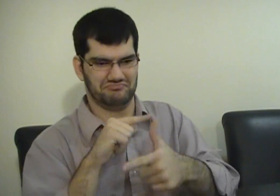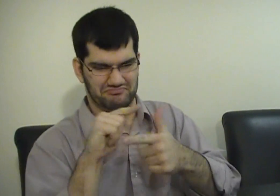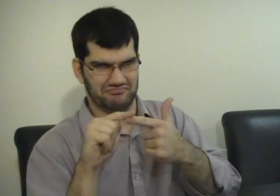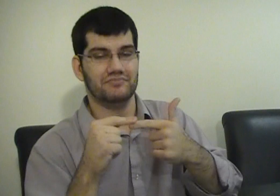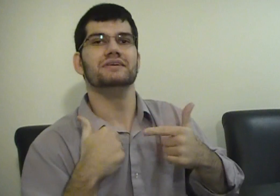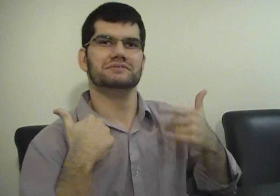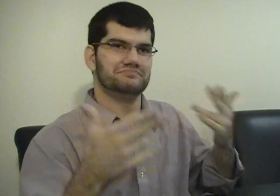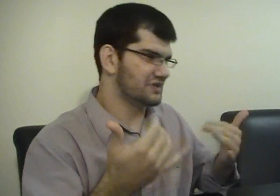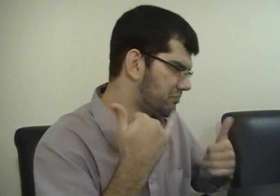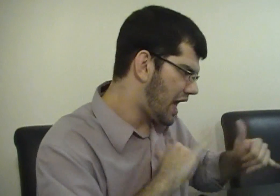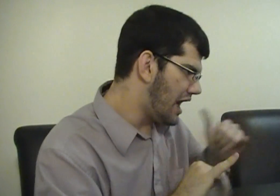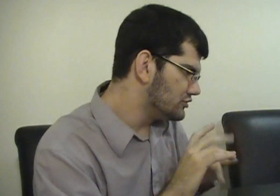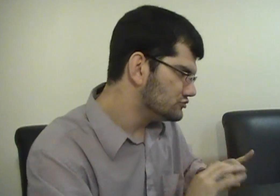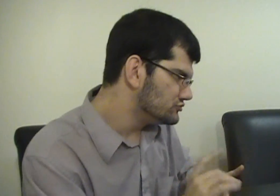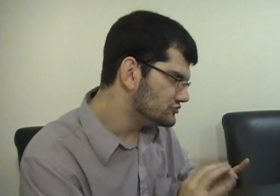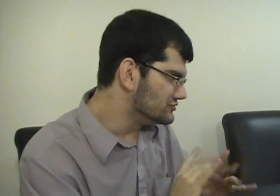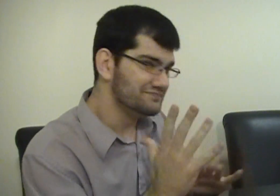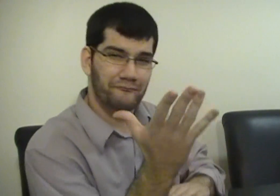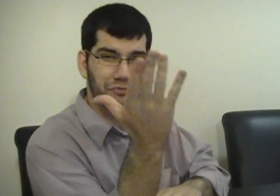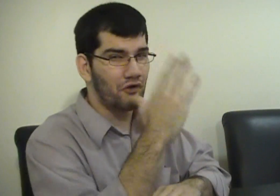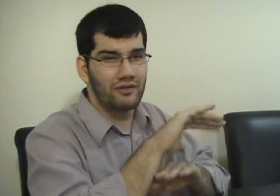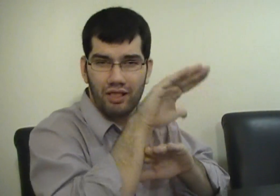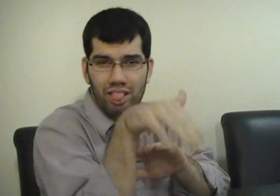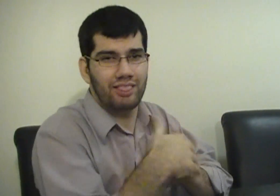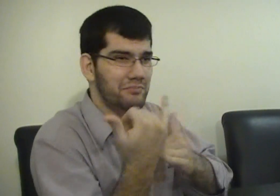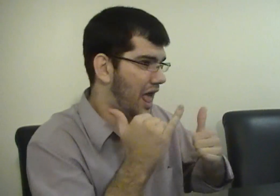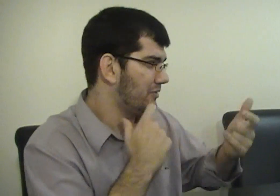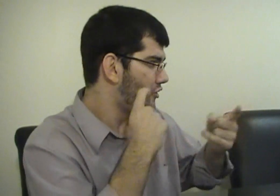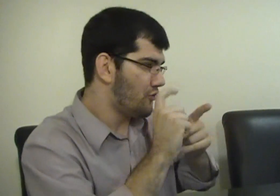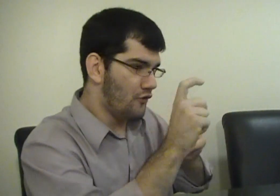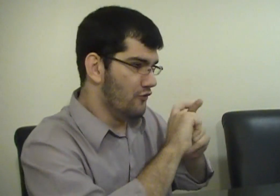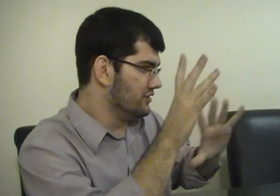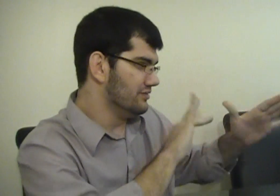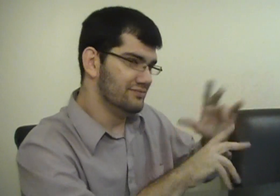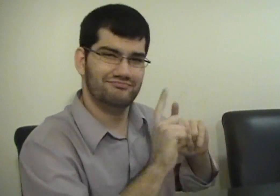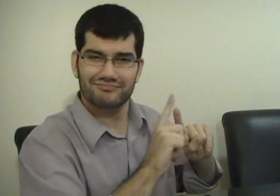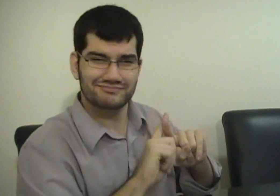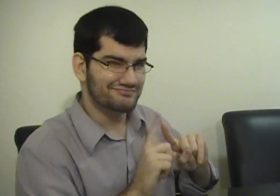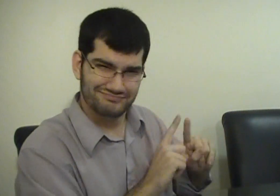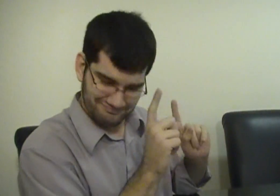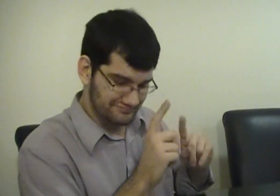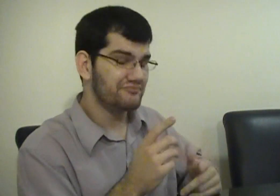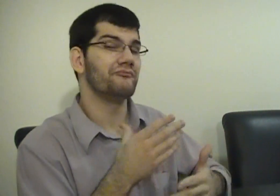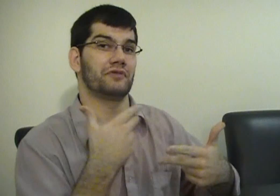Then I got to play with it all day and made several different calls.